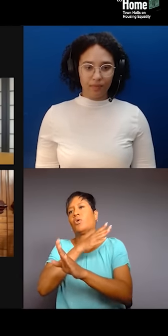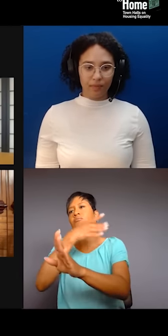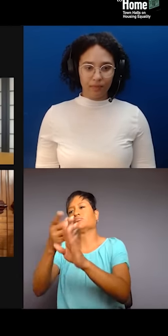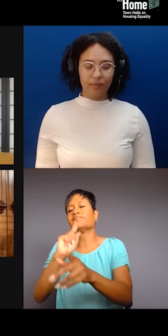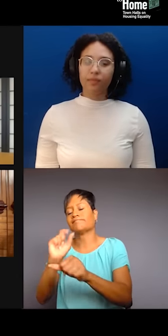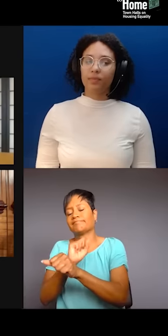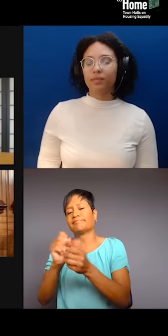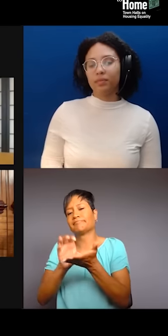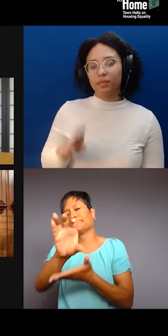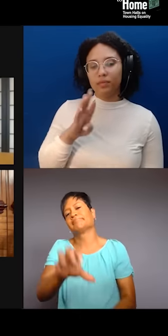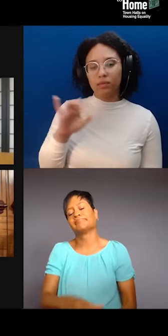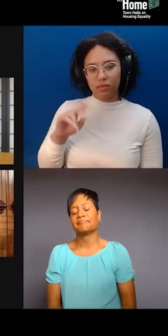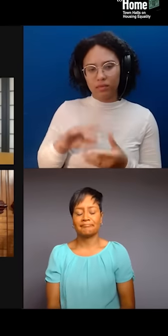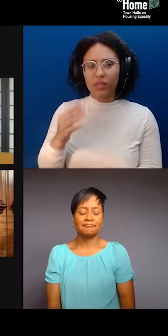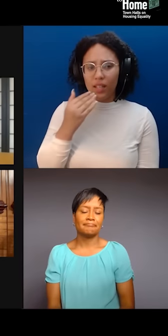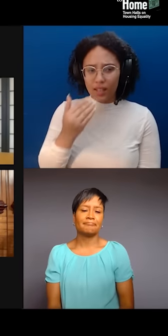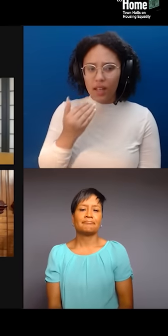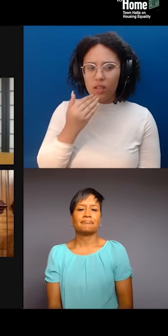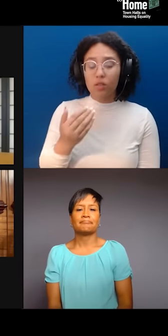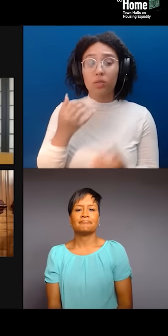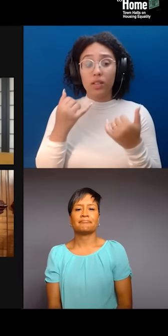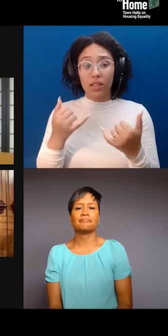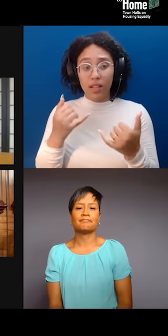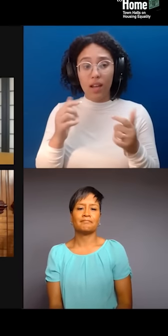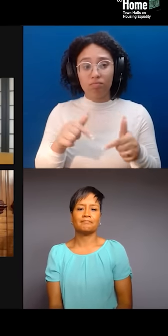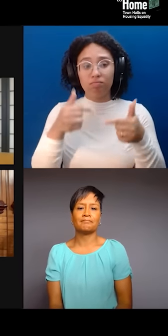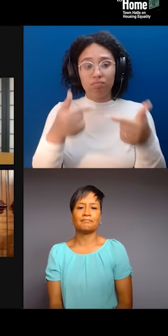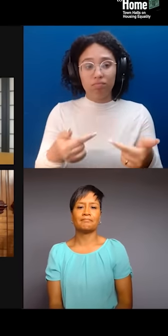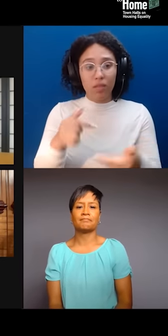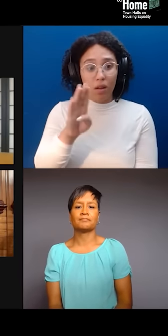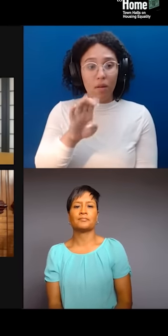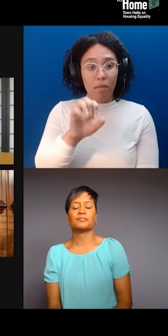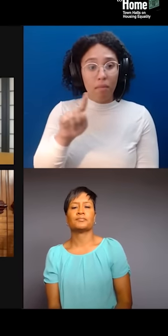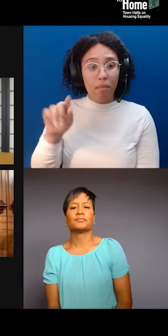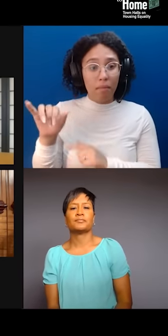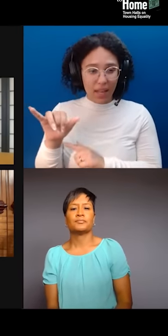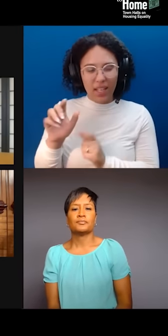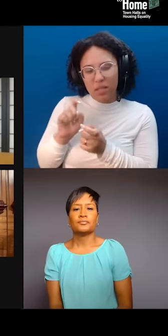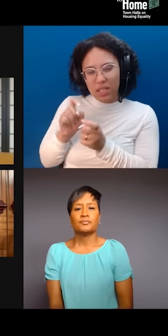and I want to tweak the question a little bit with respect to the viewer who posed it. The question is,